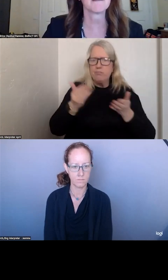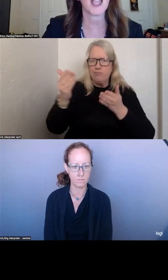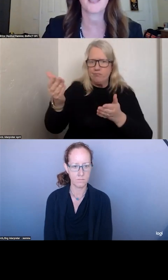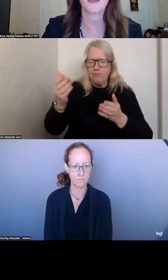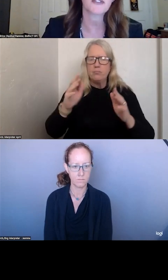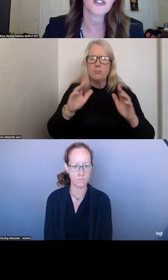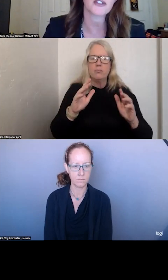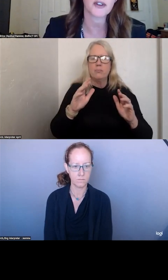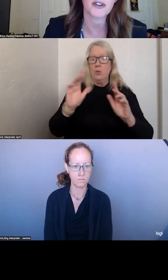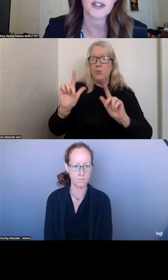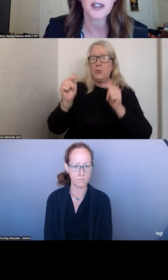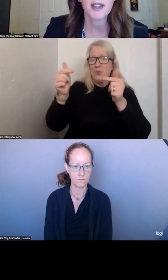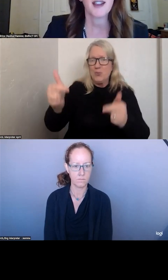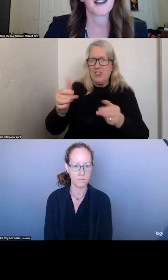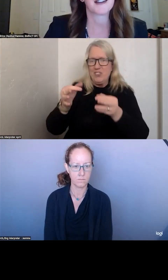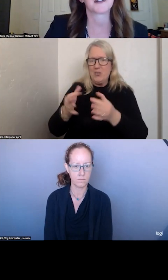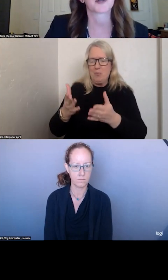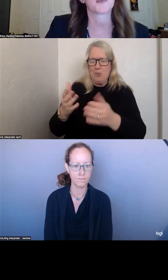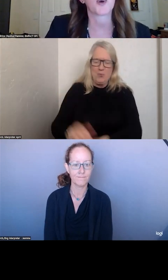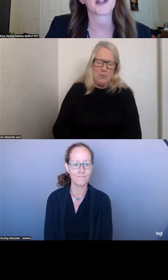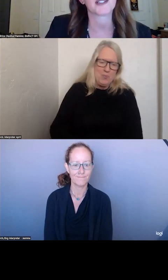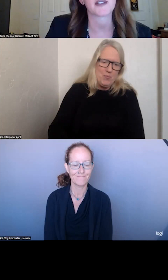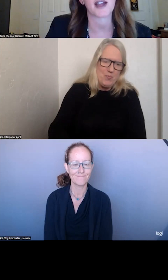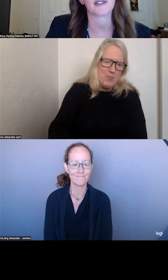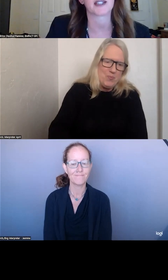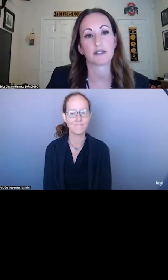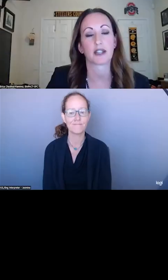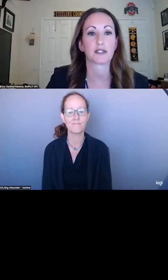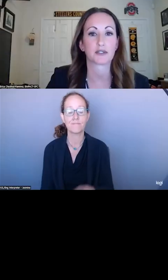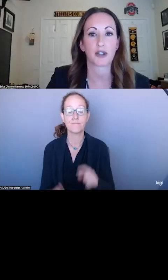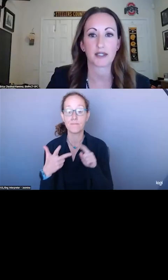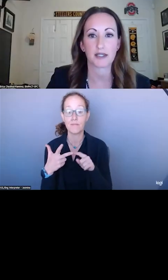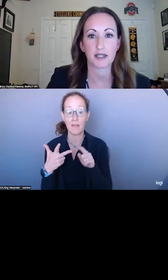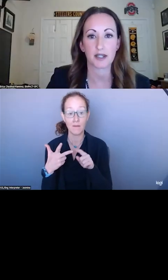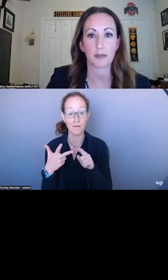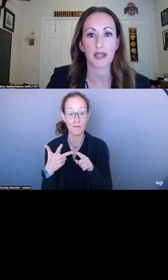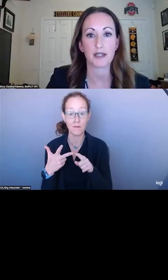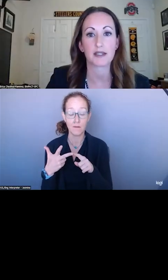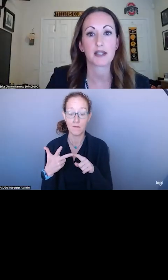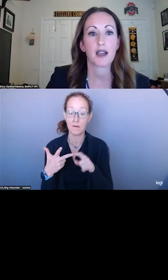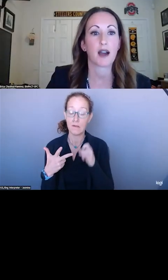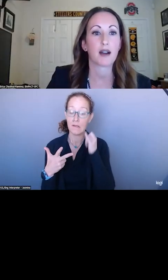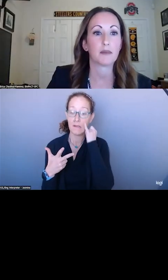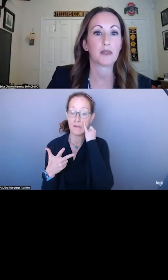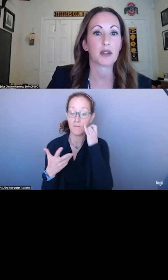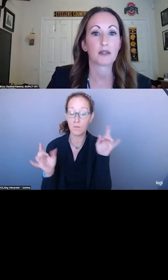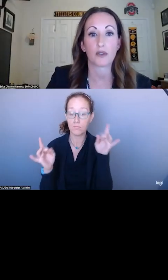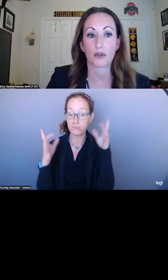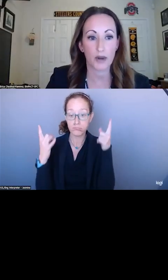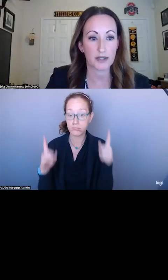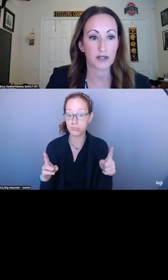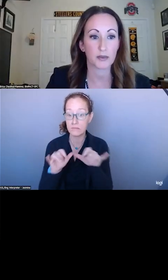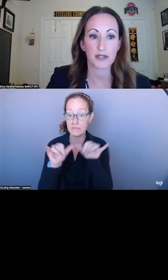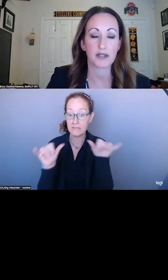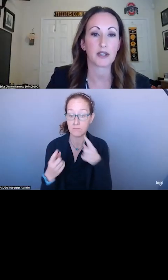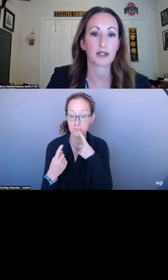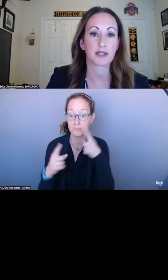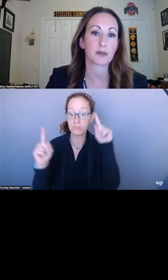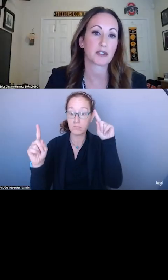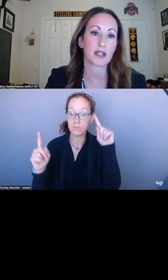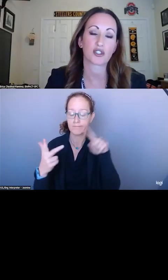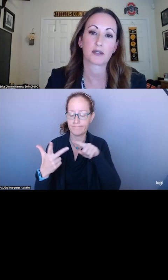AND THE THIRD COMPONENT IS THE CRISIS RECEIVING AND STABILIZATION